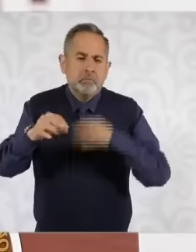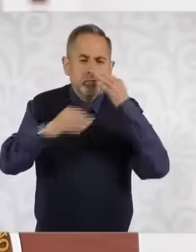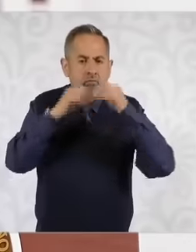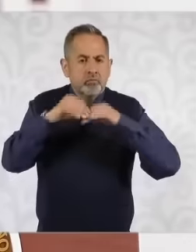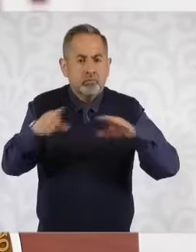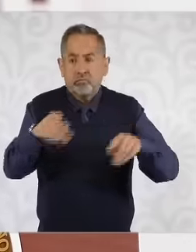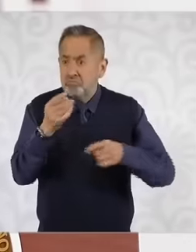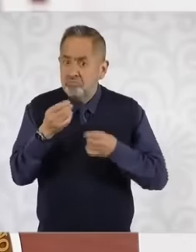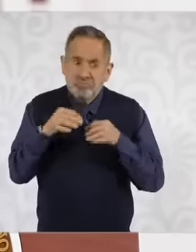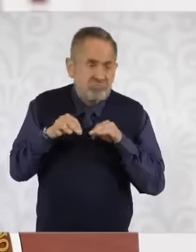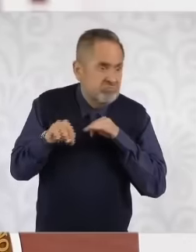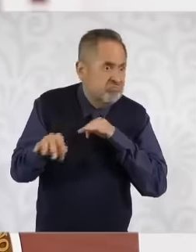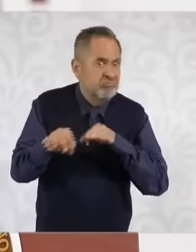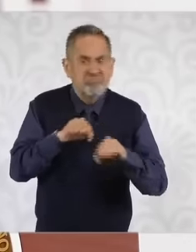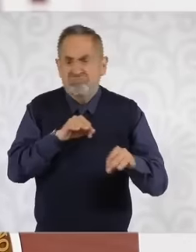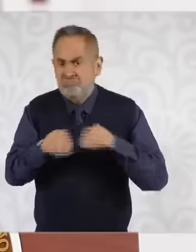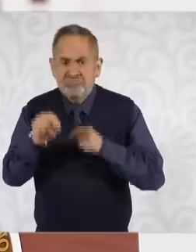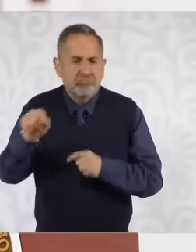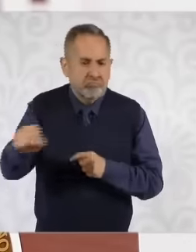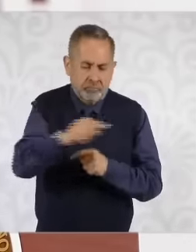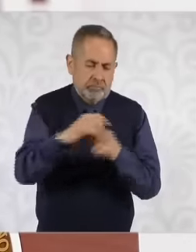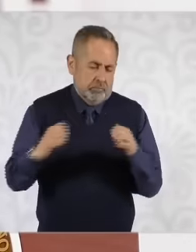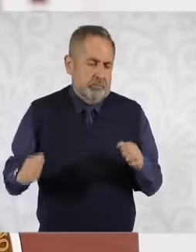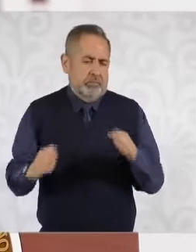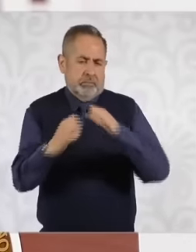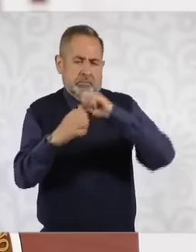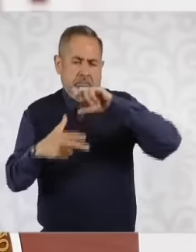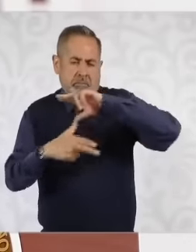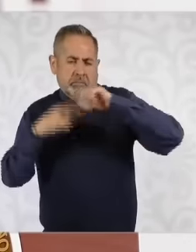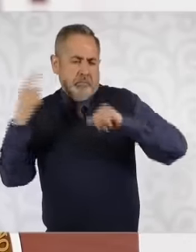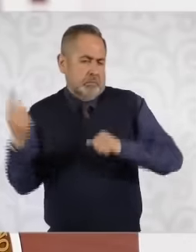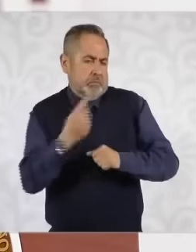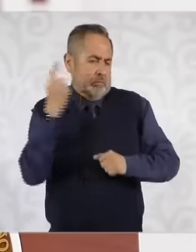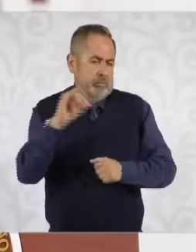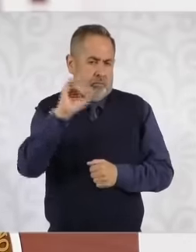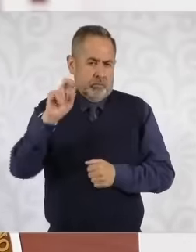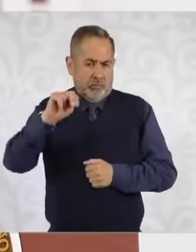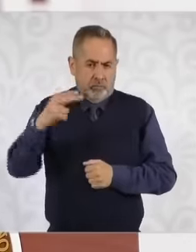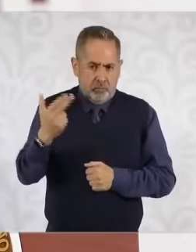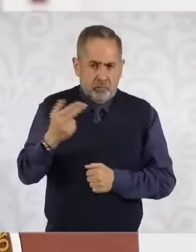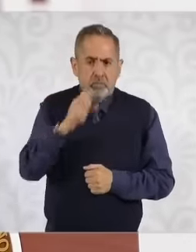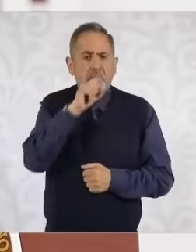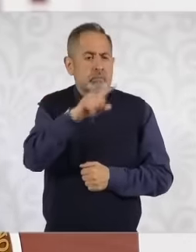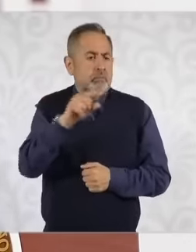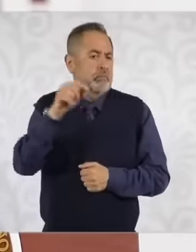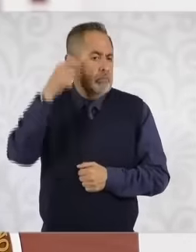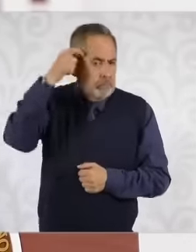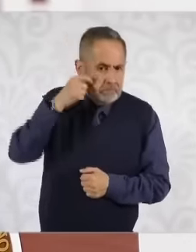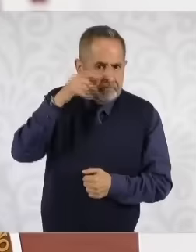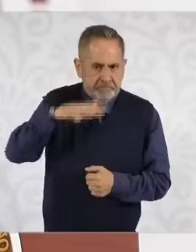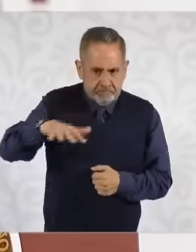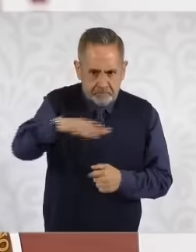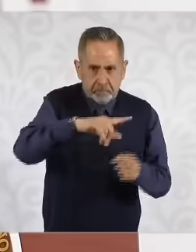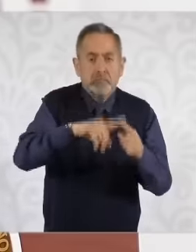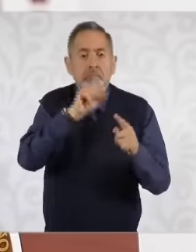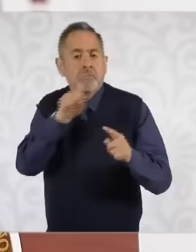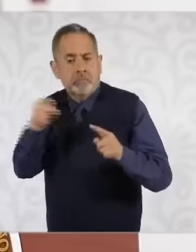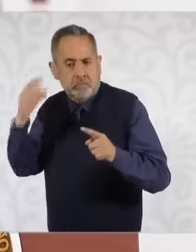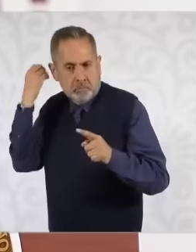work has been done Because of the hurricane emergency and not only in Acapulco but in all of Guerrero and also in Oaxaca